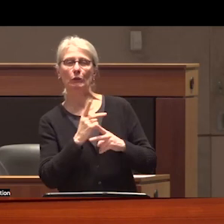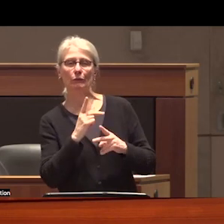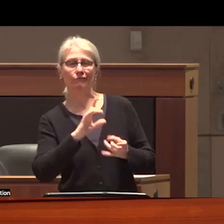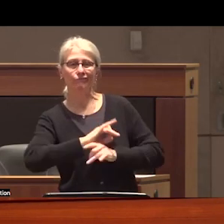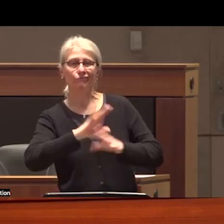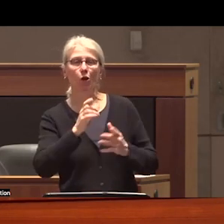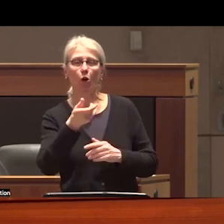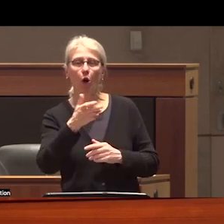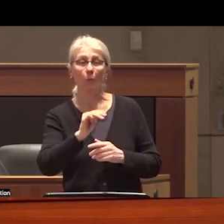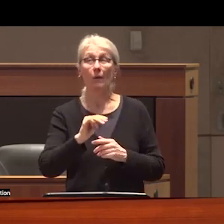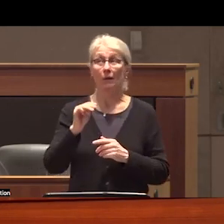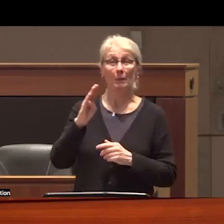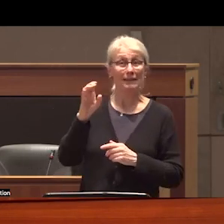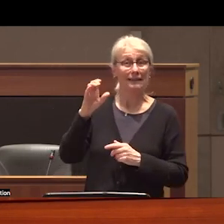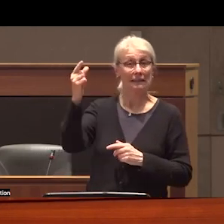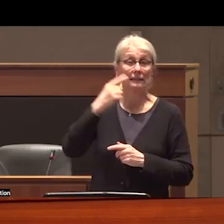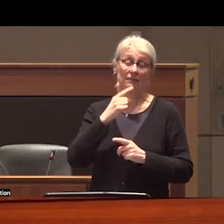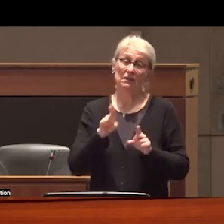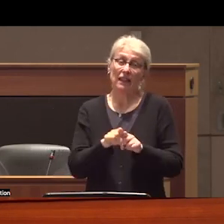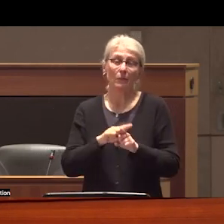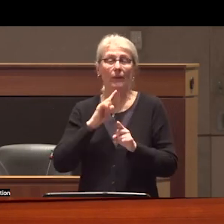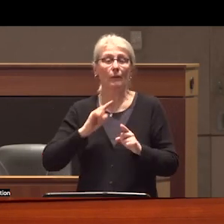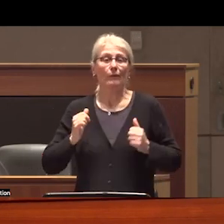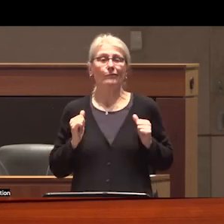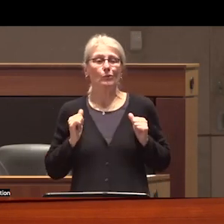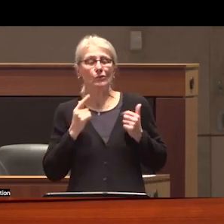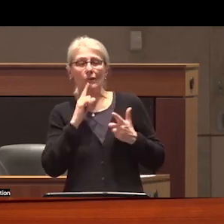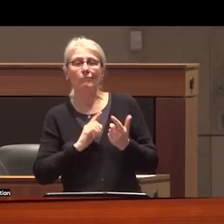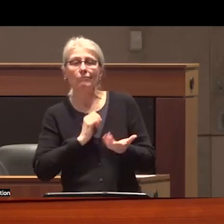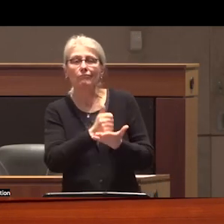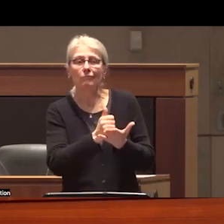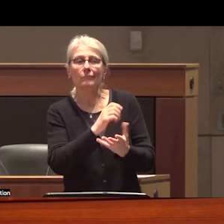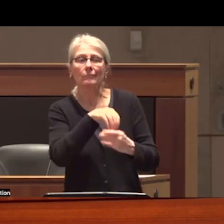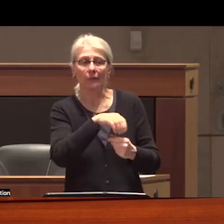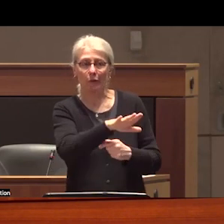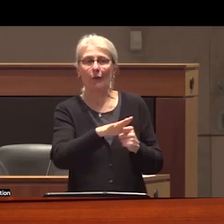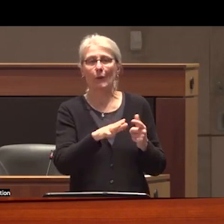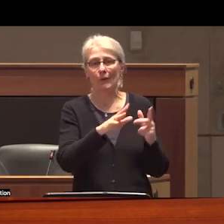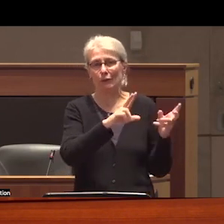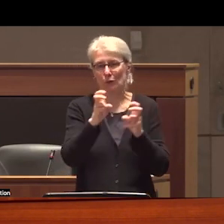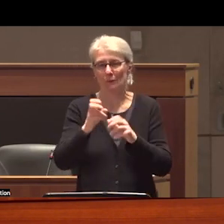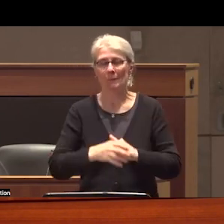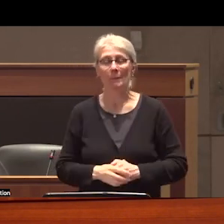much but has refused to uh kind of intervene on their behalf I'll also point out that again